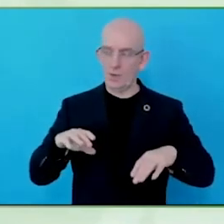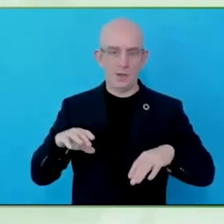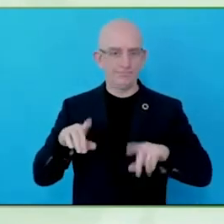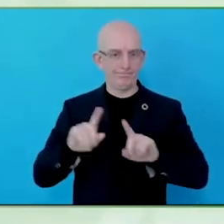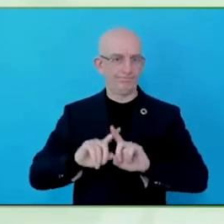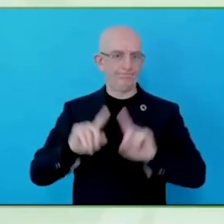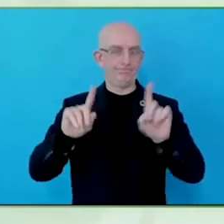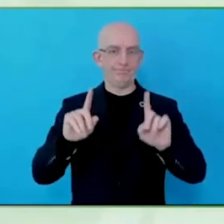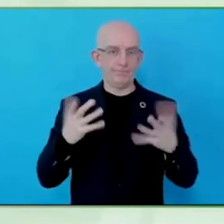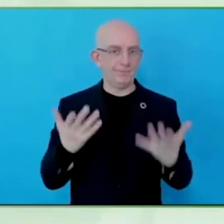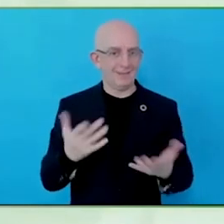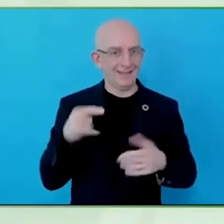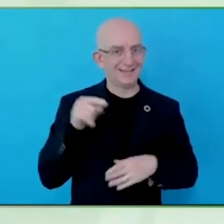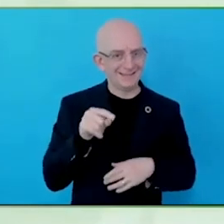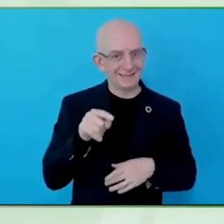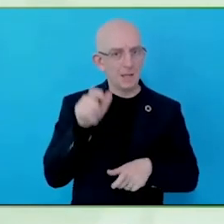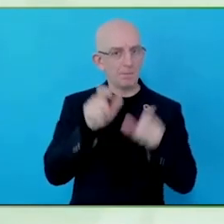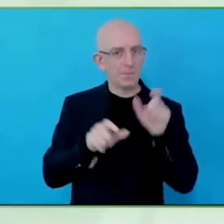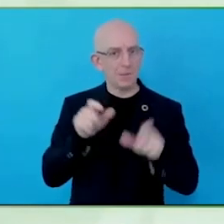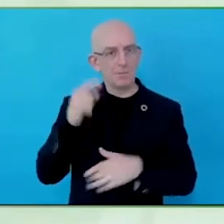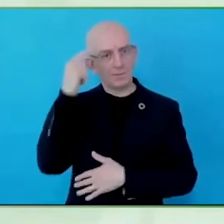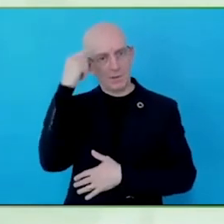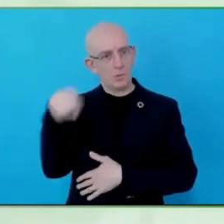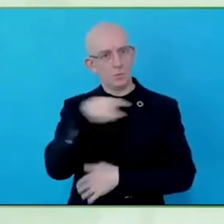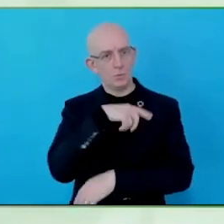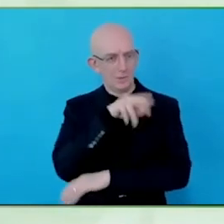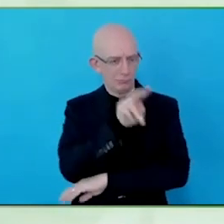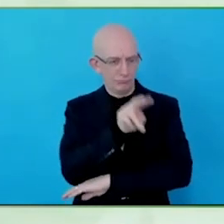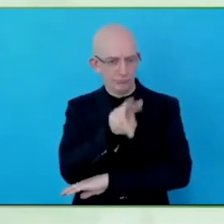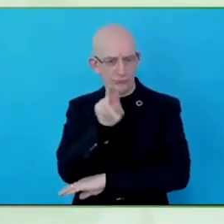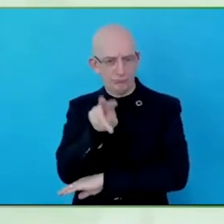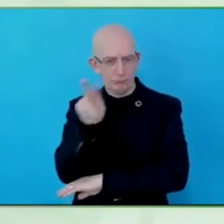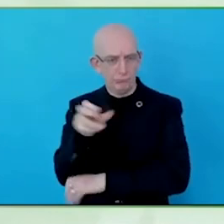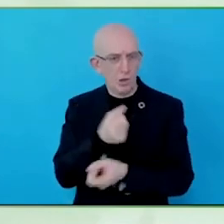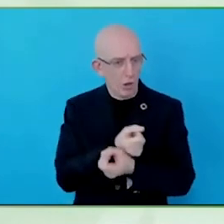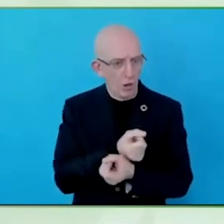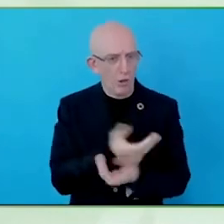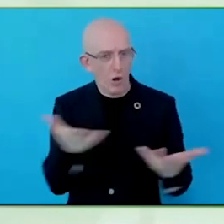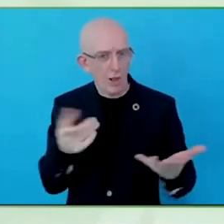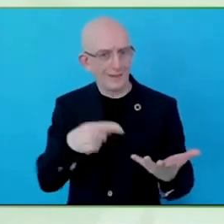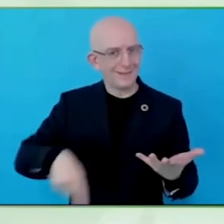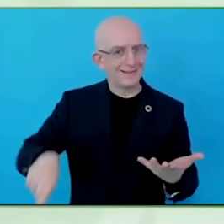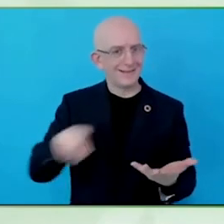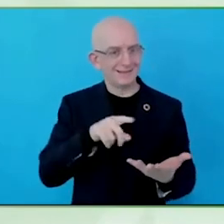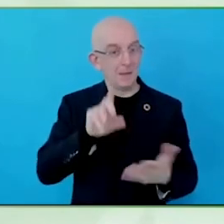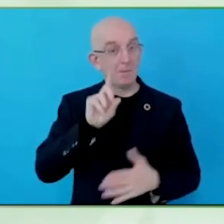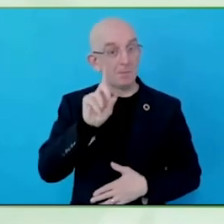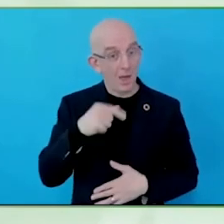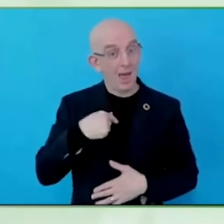We have got 6 million customers of or four thousand customers. Who wasn't listened to?